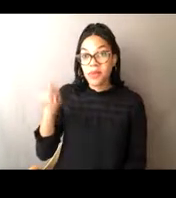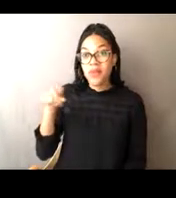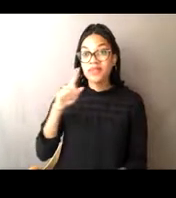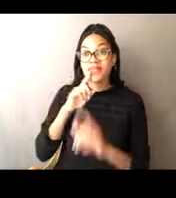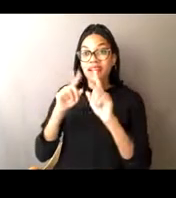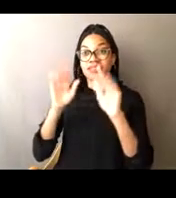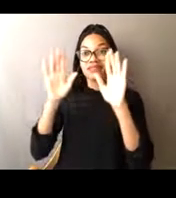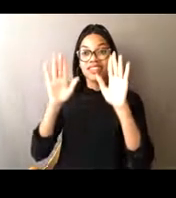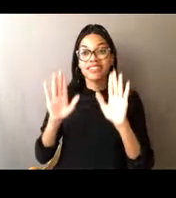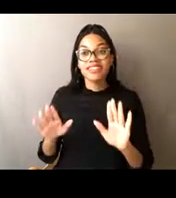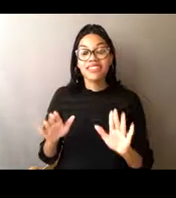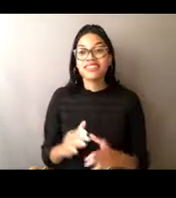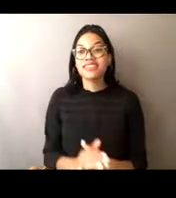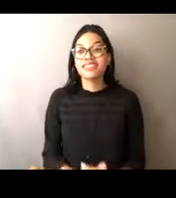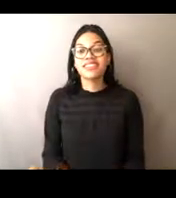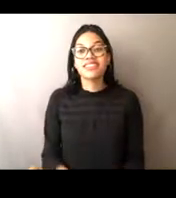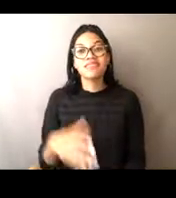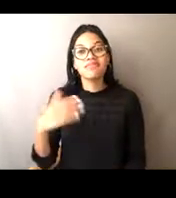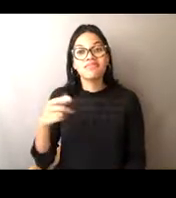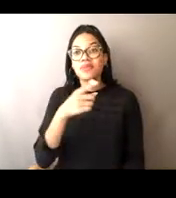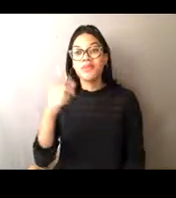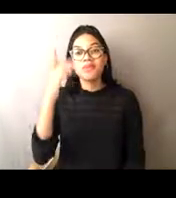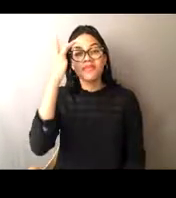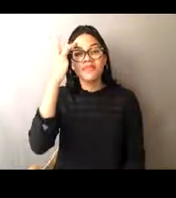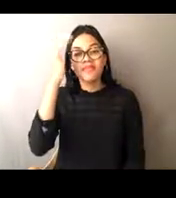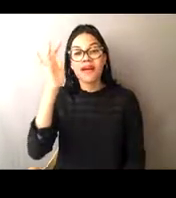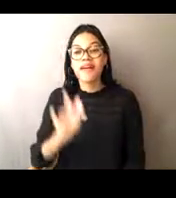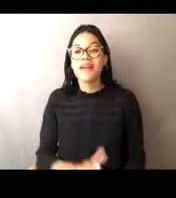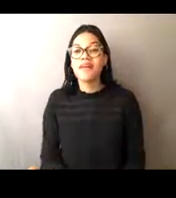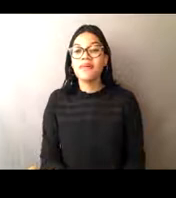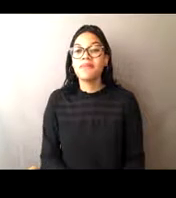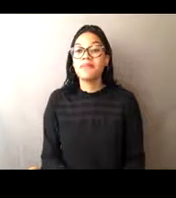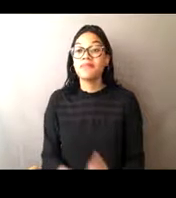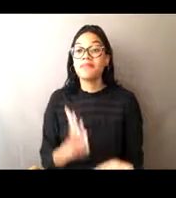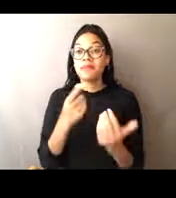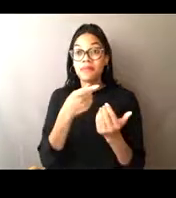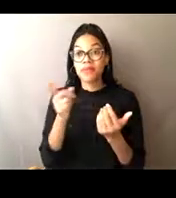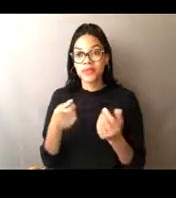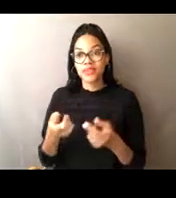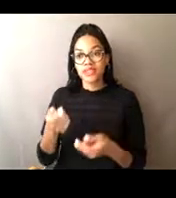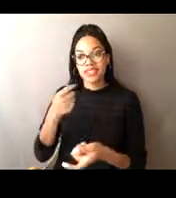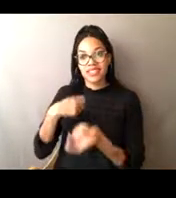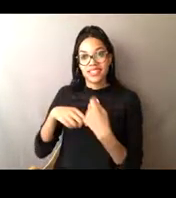You guys are really sharp. Maybe you should be teaching this class.